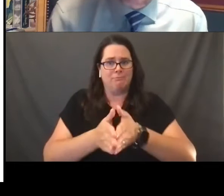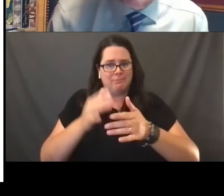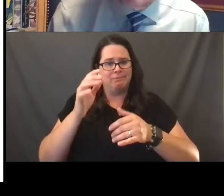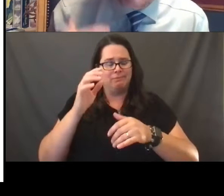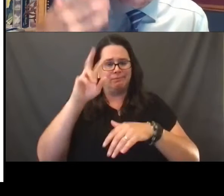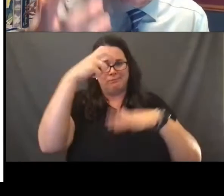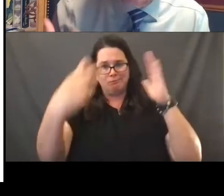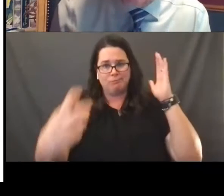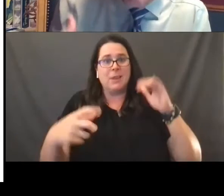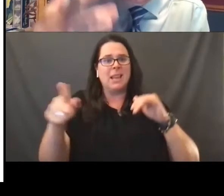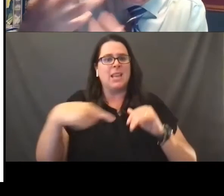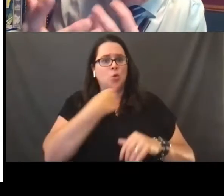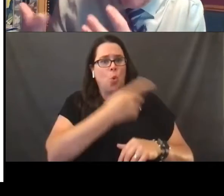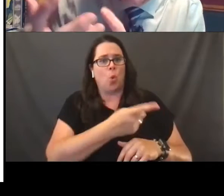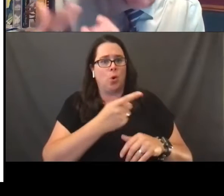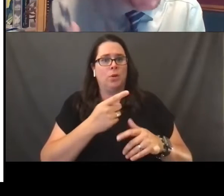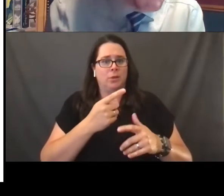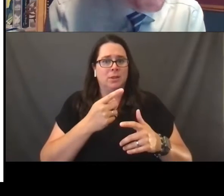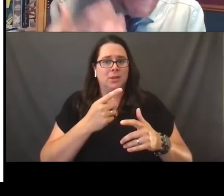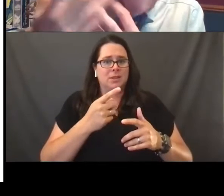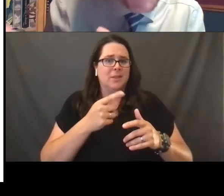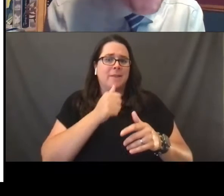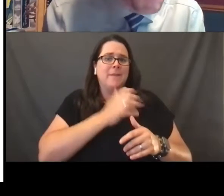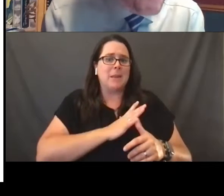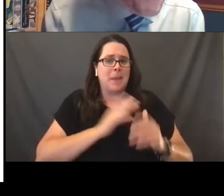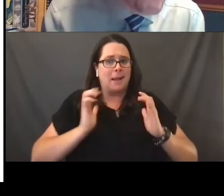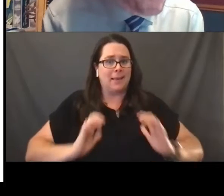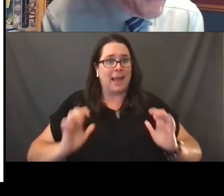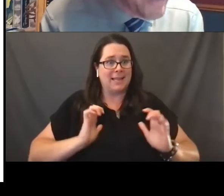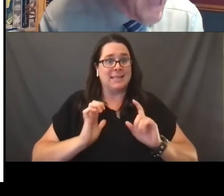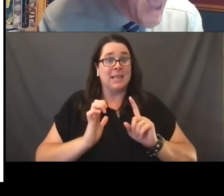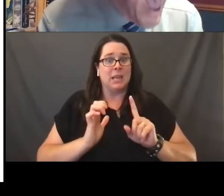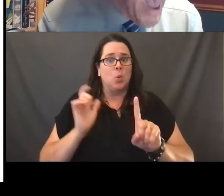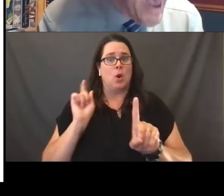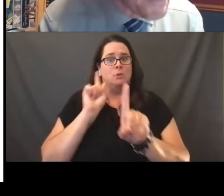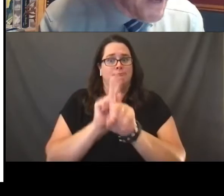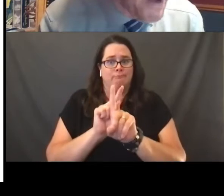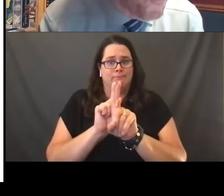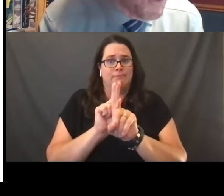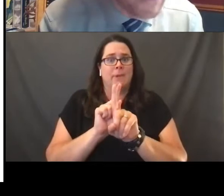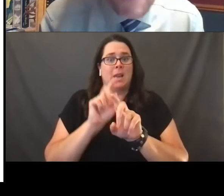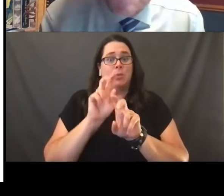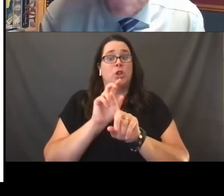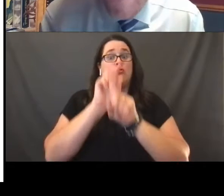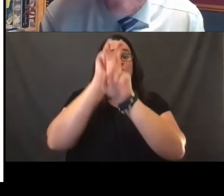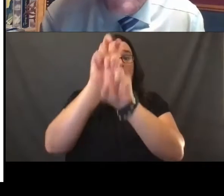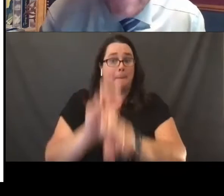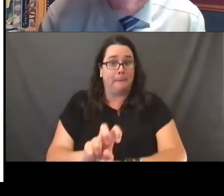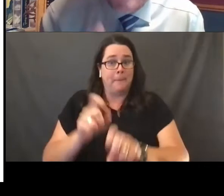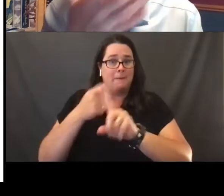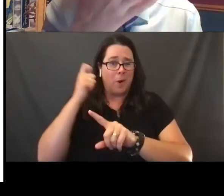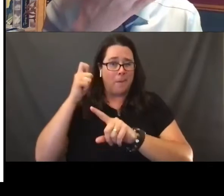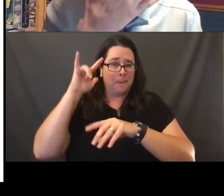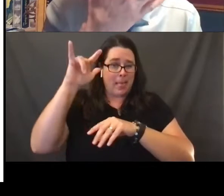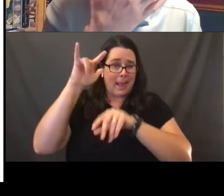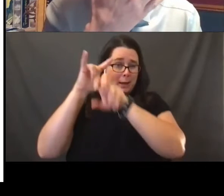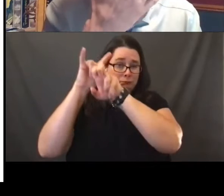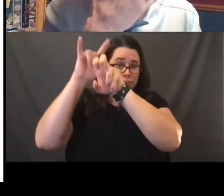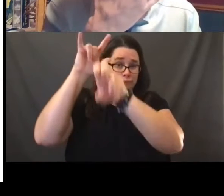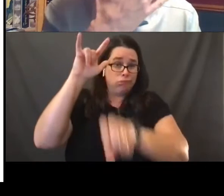he was one of these fellows who strapped you quite literally to his body as they're jumping out of a plane and would often tell his clients